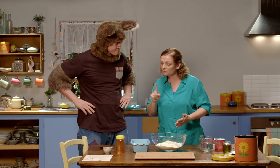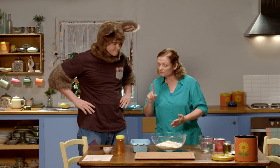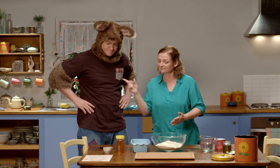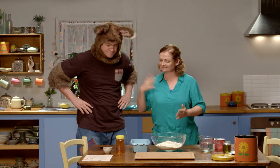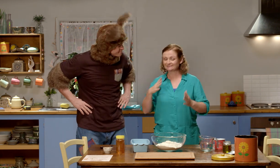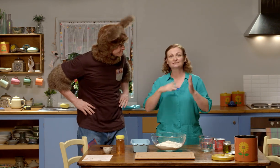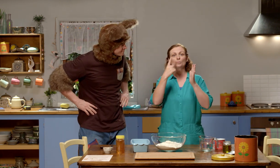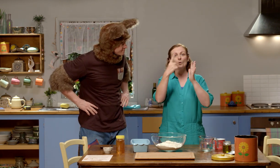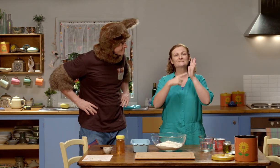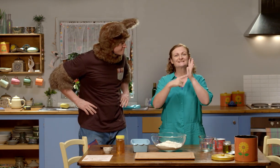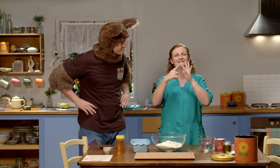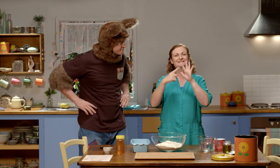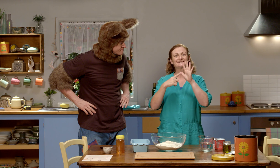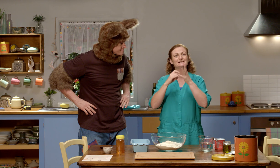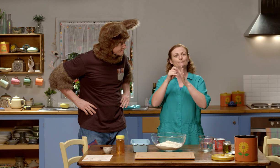We need a teaspoon of salt.